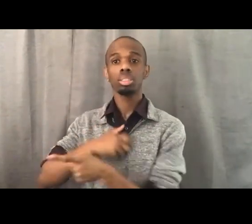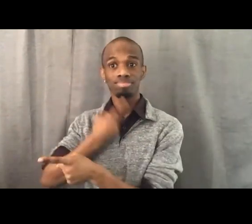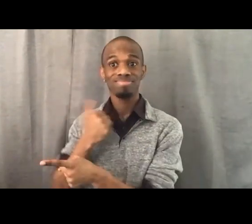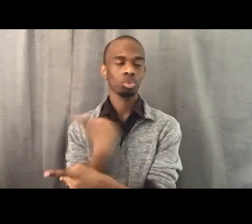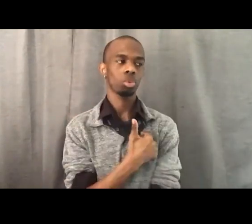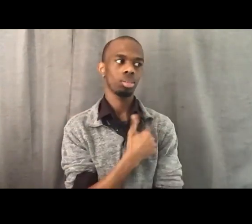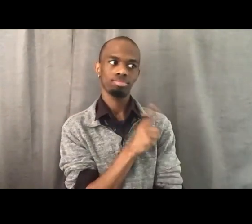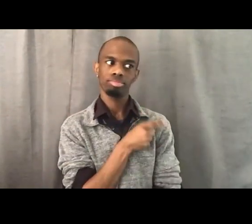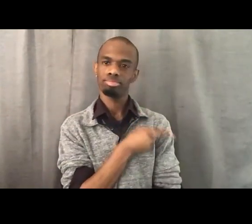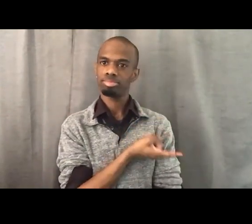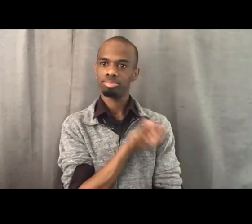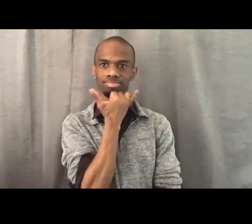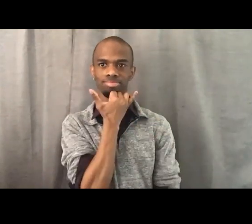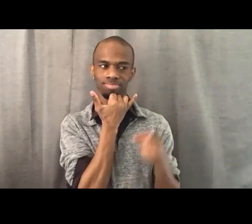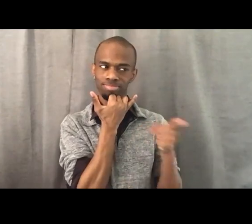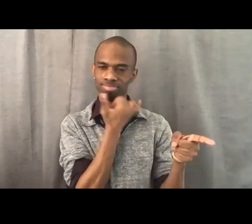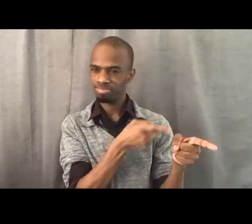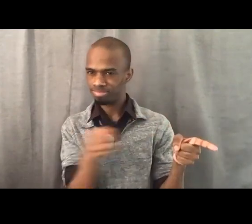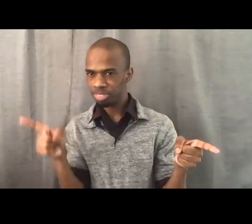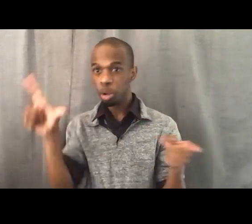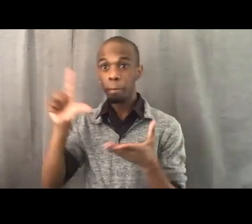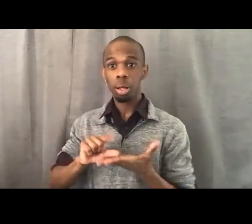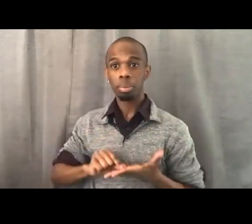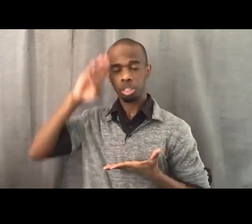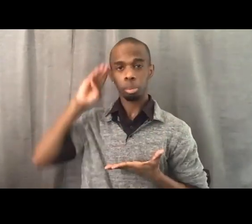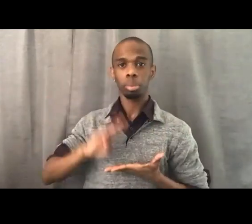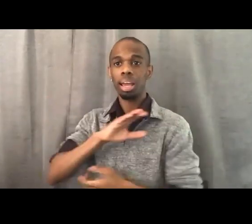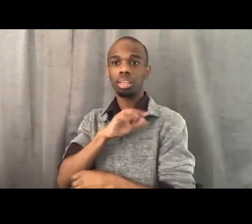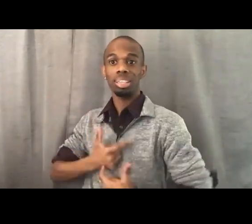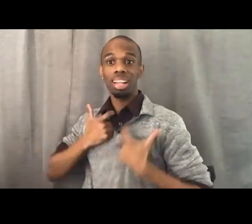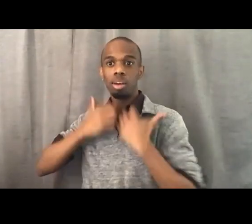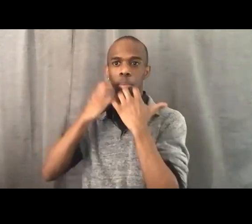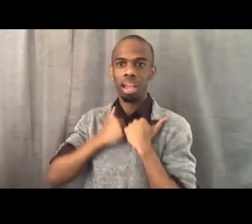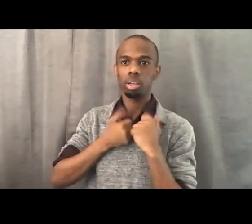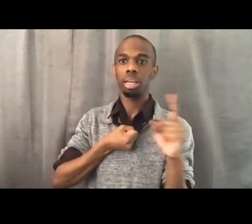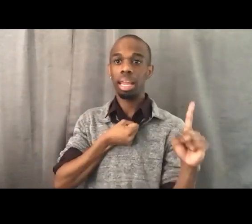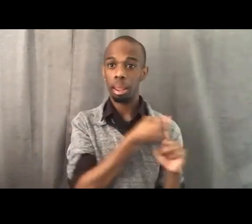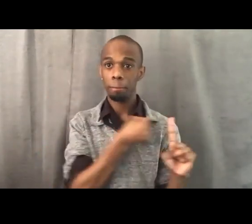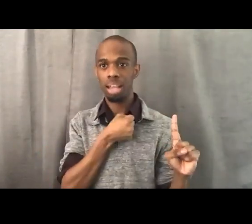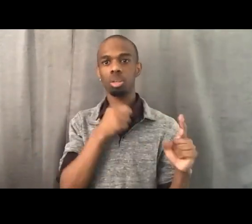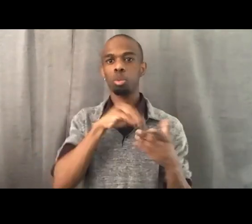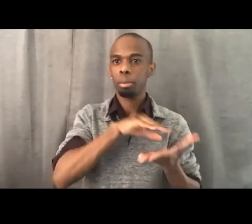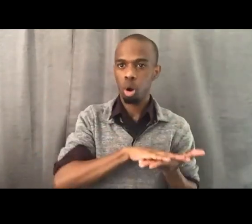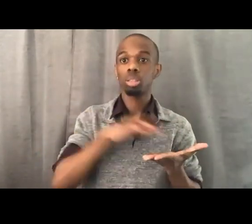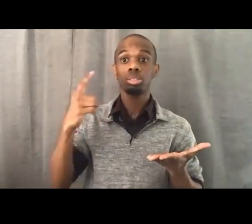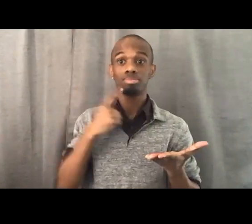in publishing the Black Lives Matter impact report, which said that over the course of the year,